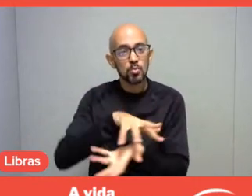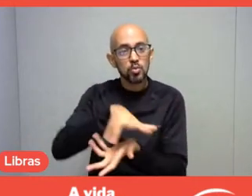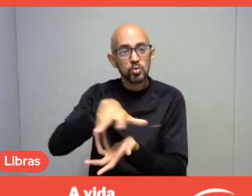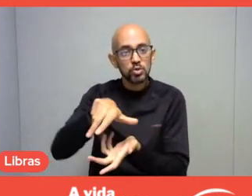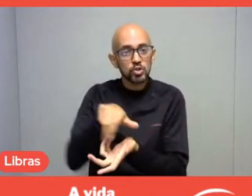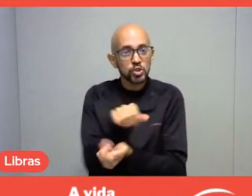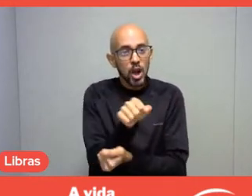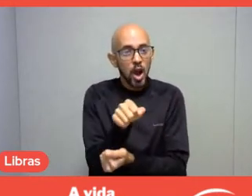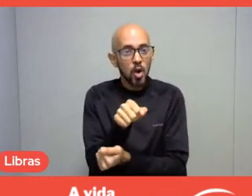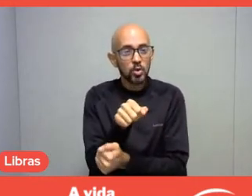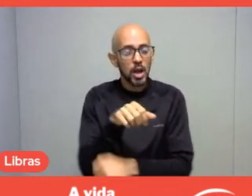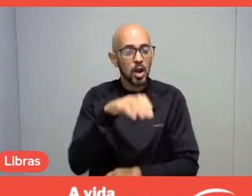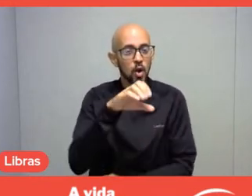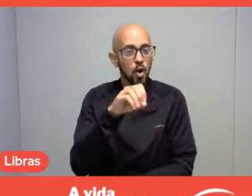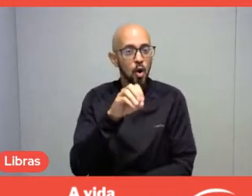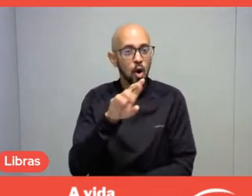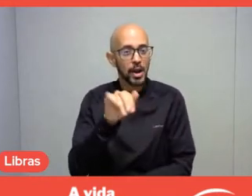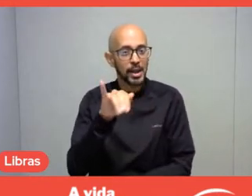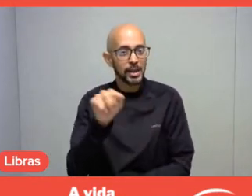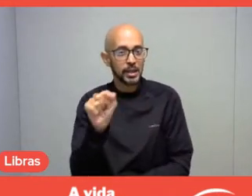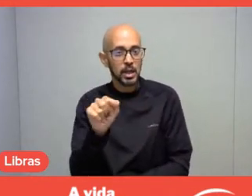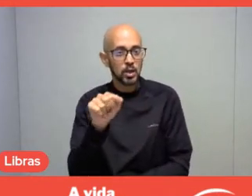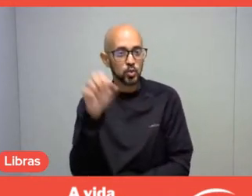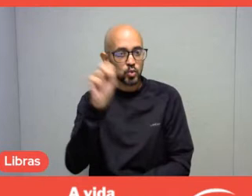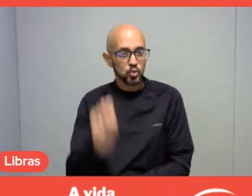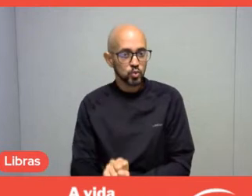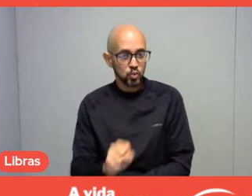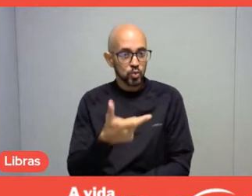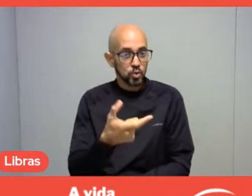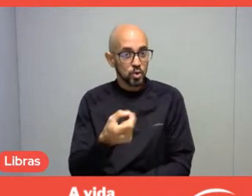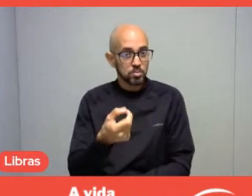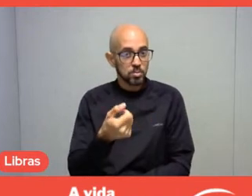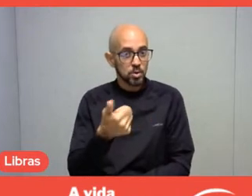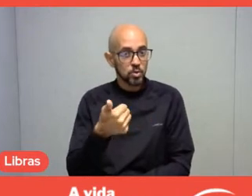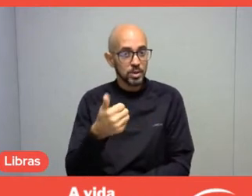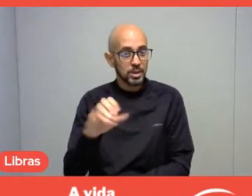Since then, we have been discussing the creation of a World Leisure Day,